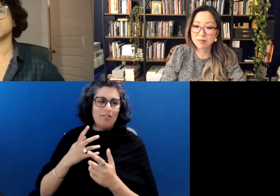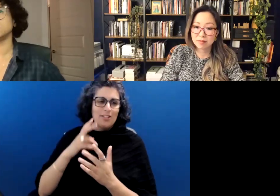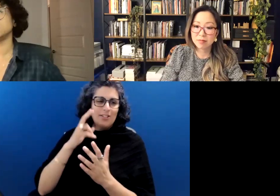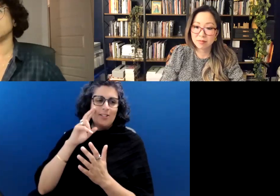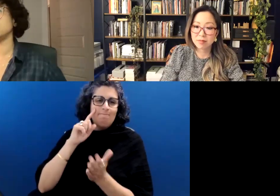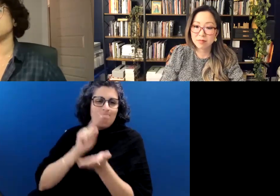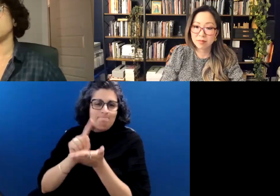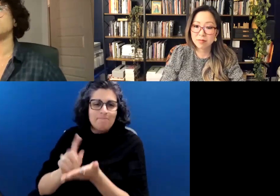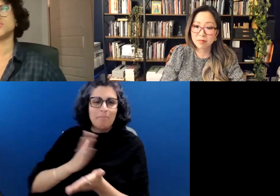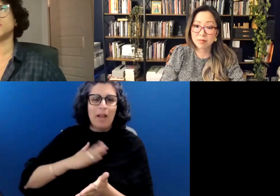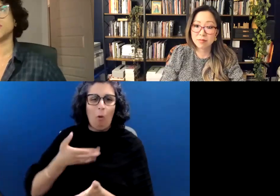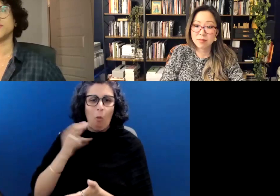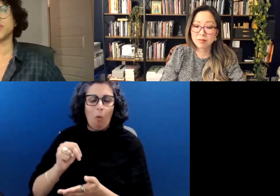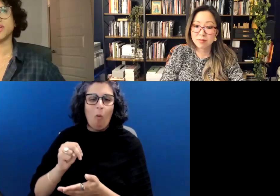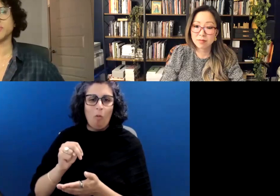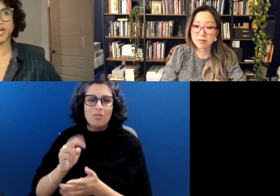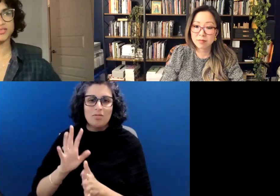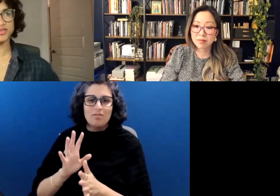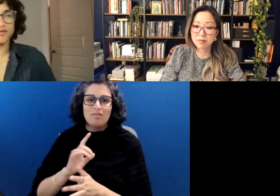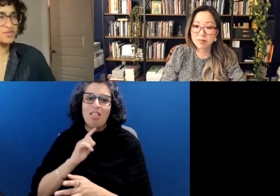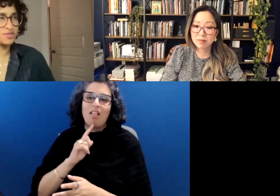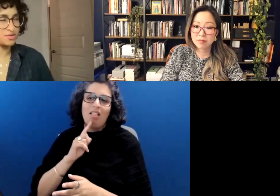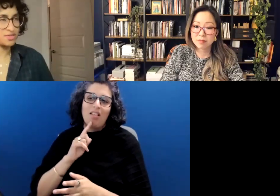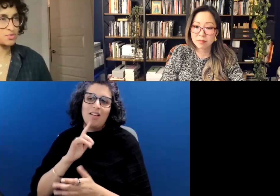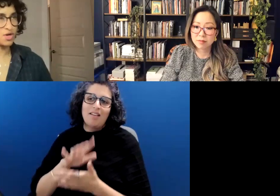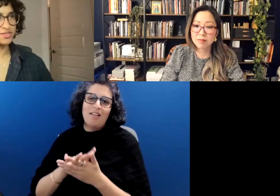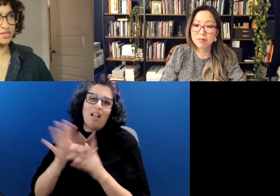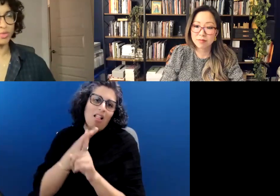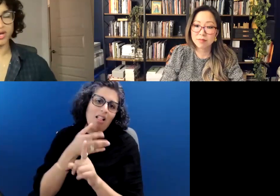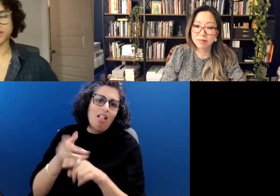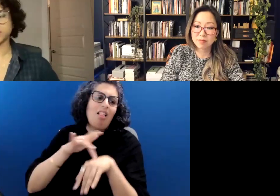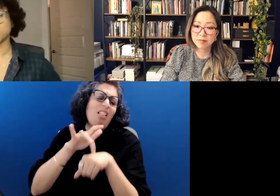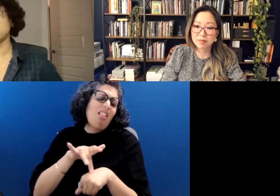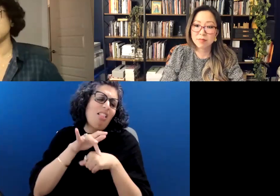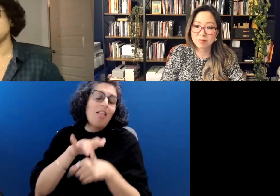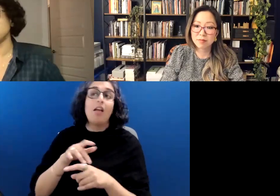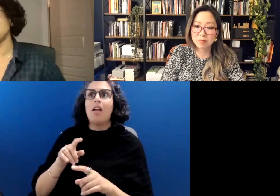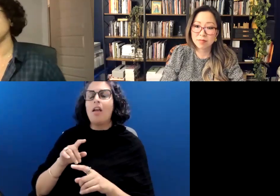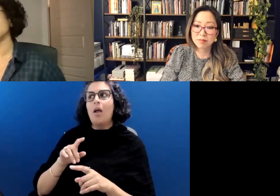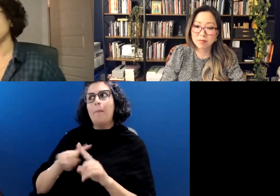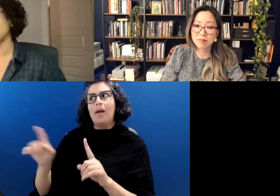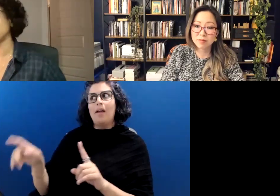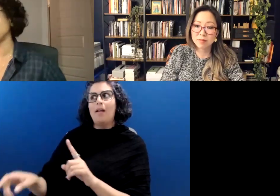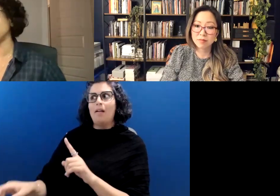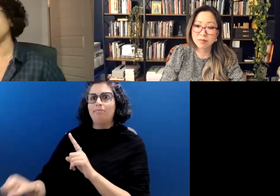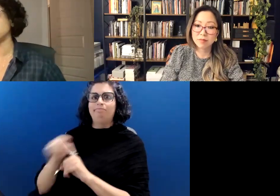And I, too, felt very impacted, obviously, as we all did, by the pandemic, s a writer